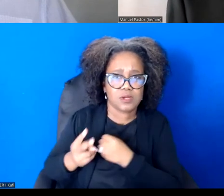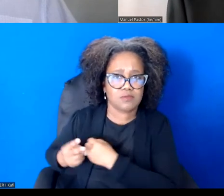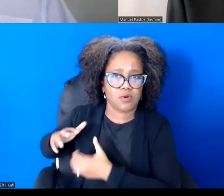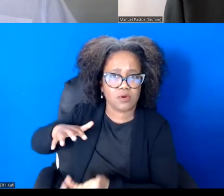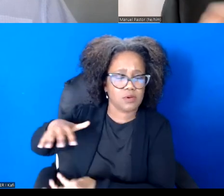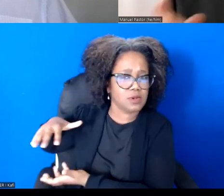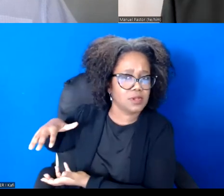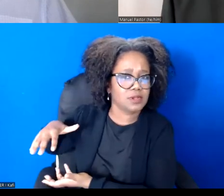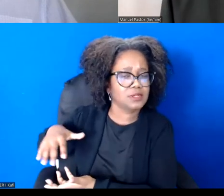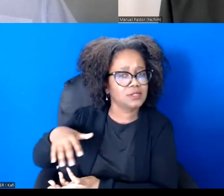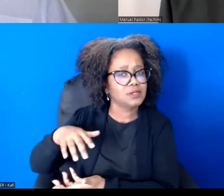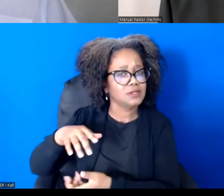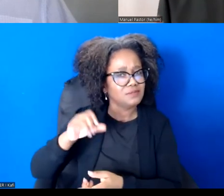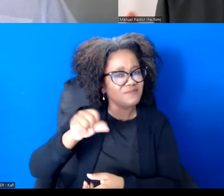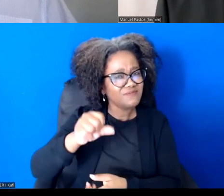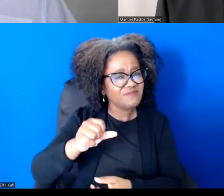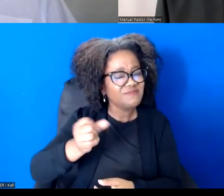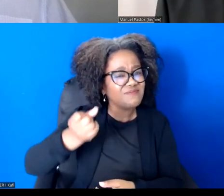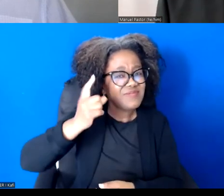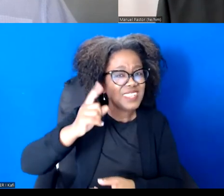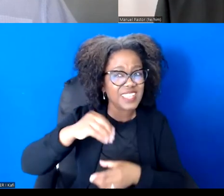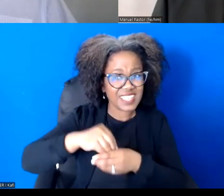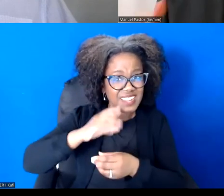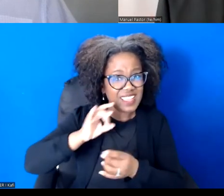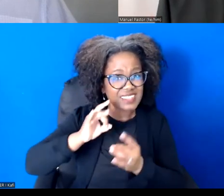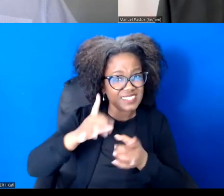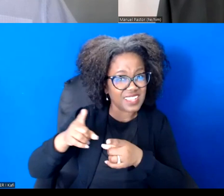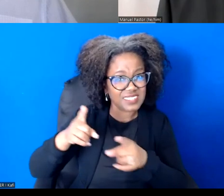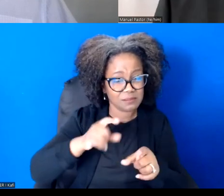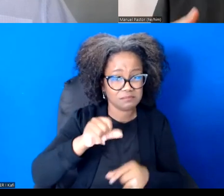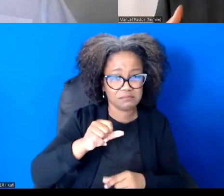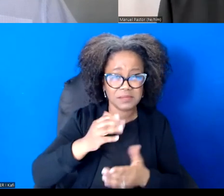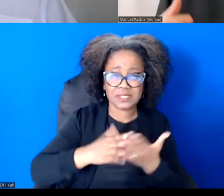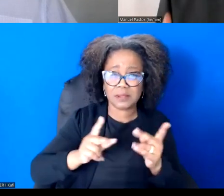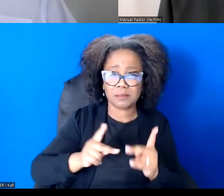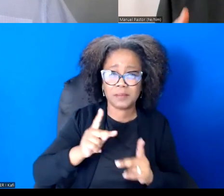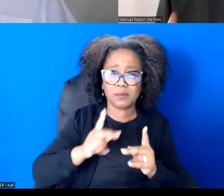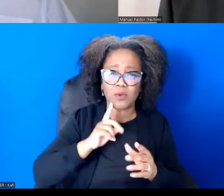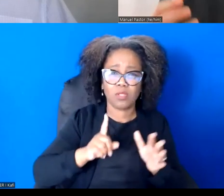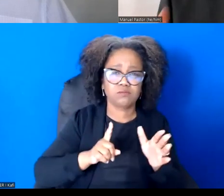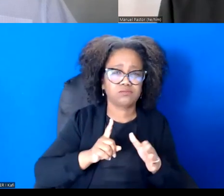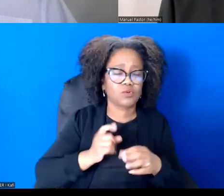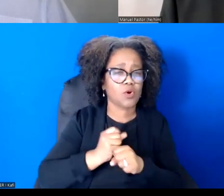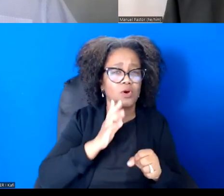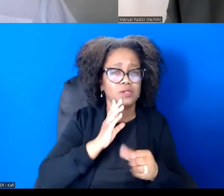To our price gougers, that there are mutual aid societies that spring up, there are soup kitchens, there are people that rush to help one another.